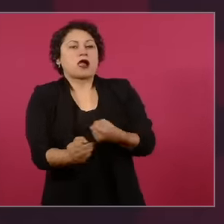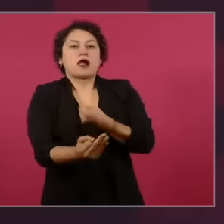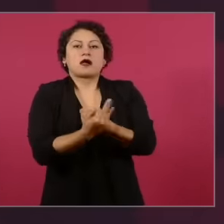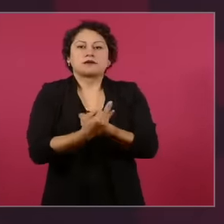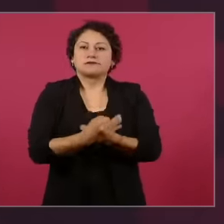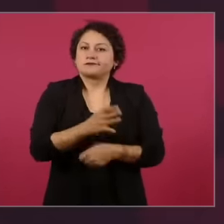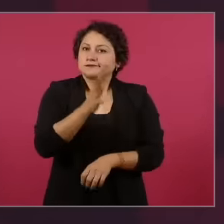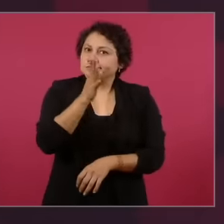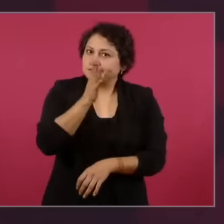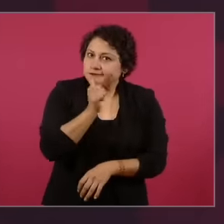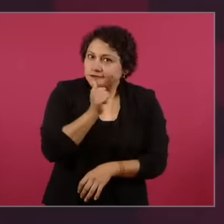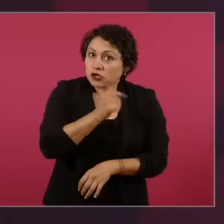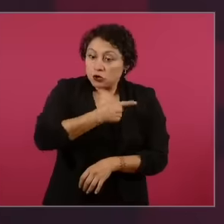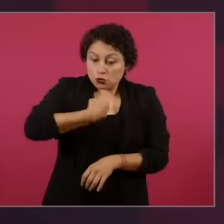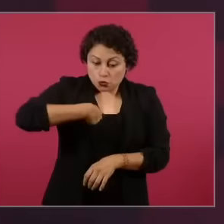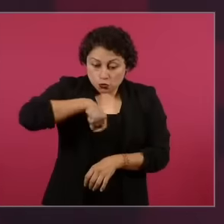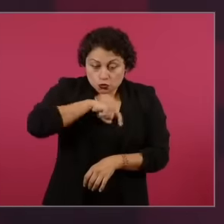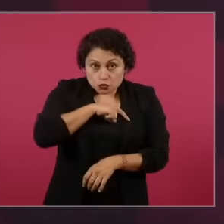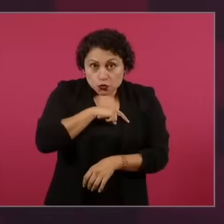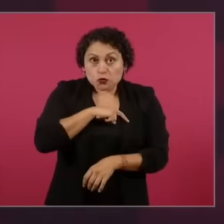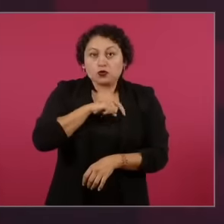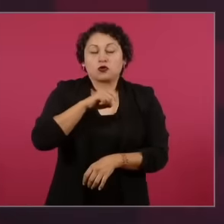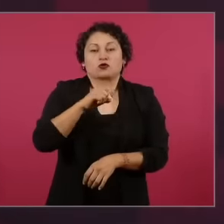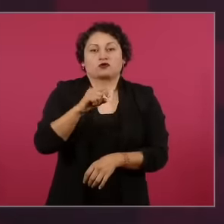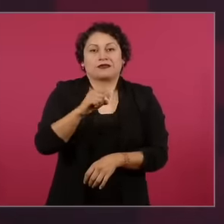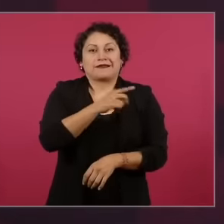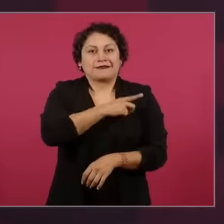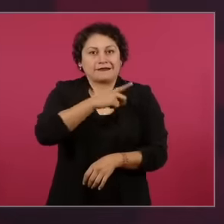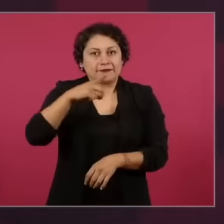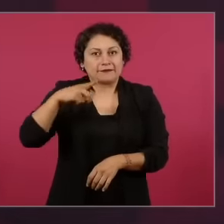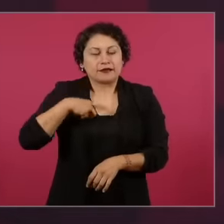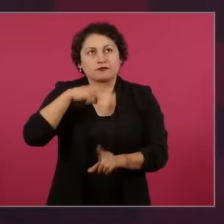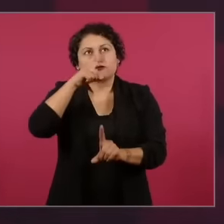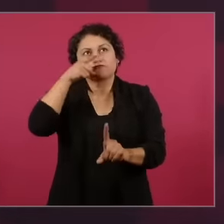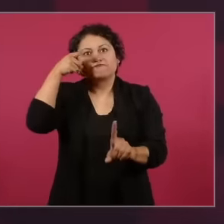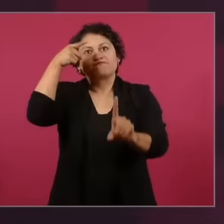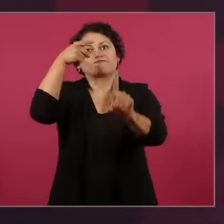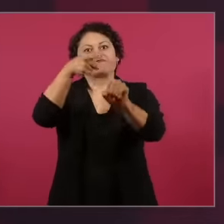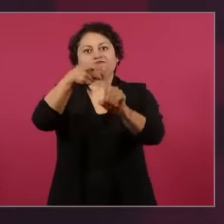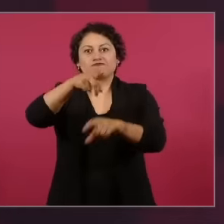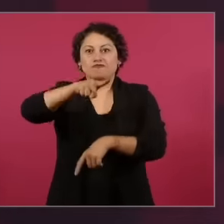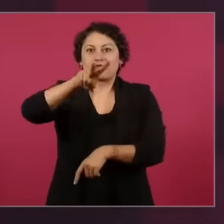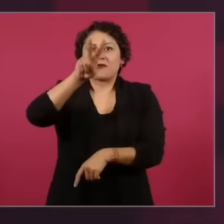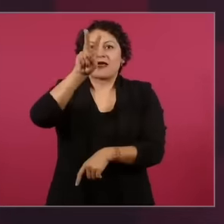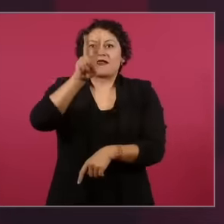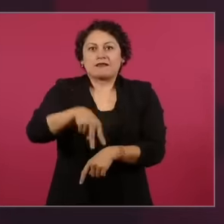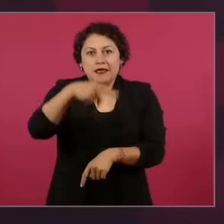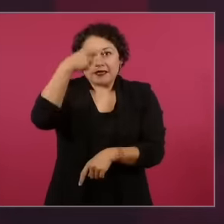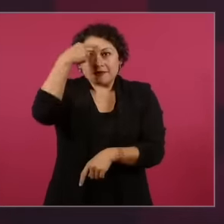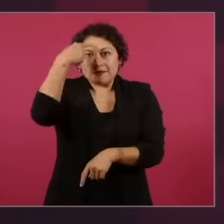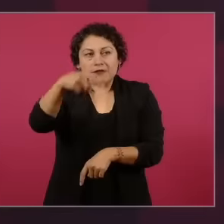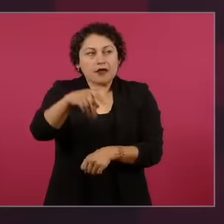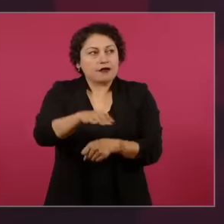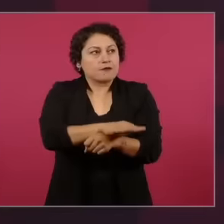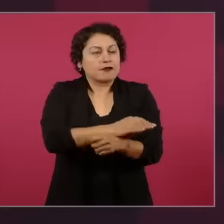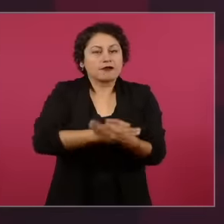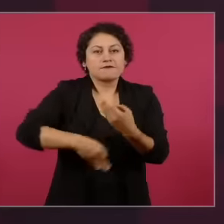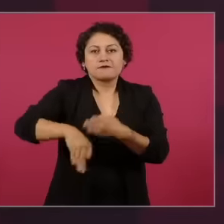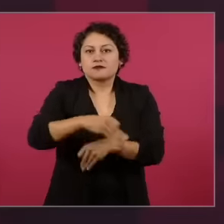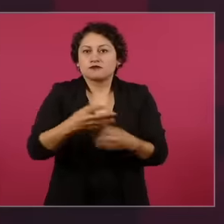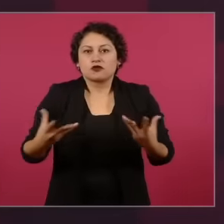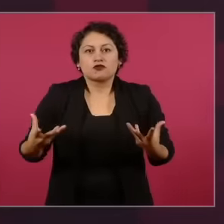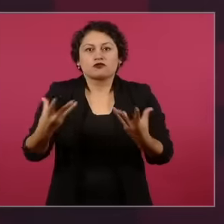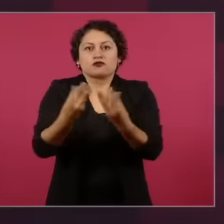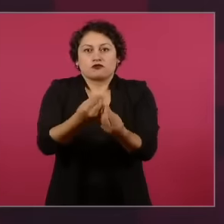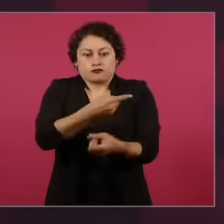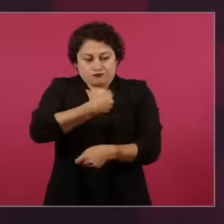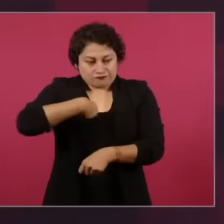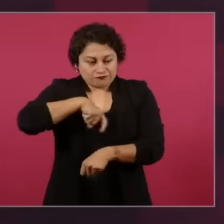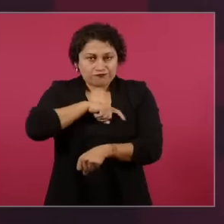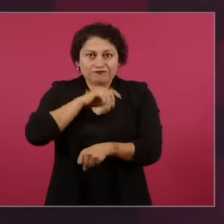information, understanding that the truth is a common good, it is a collective good, therefore, as